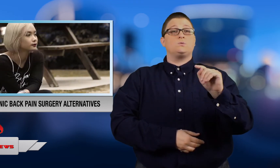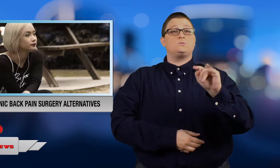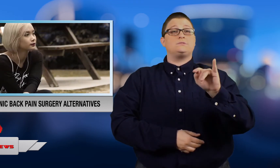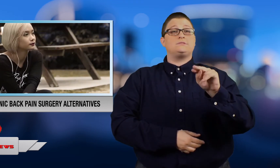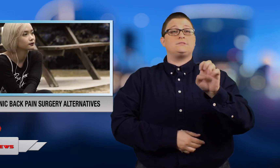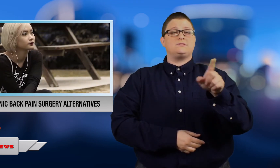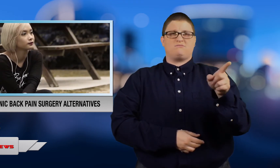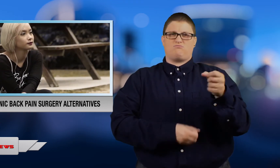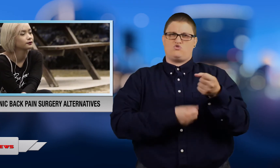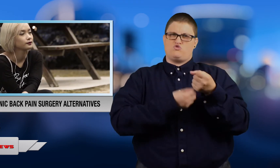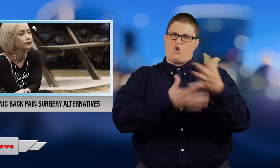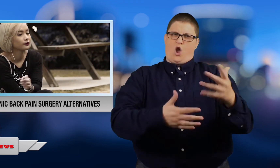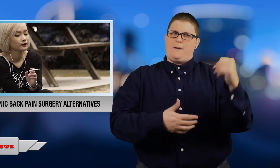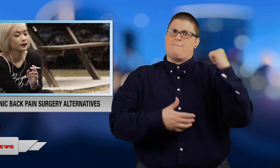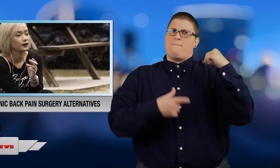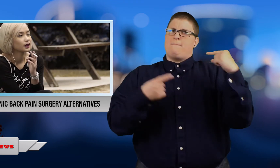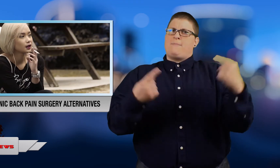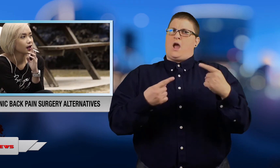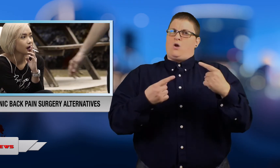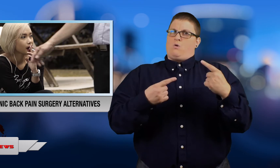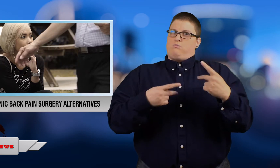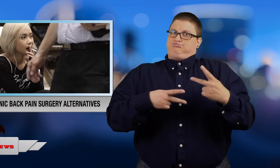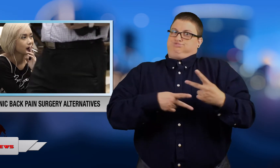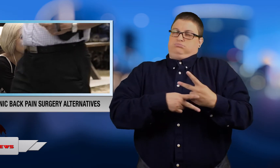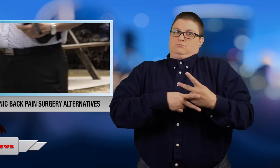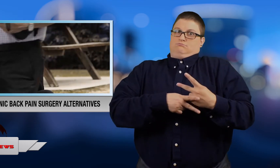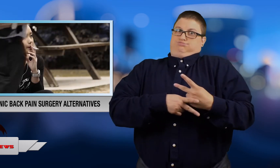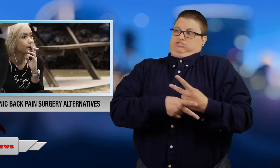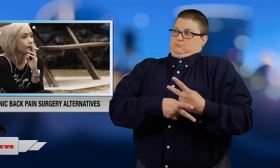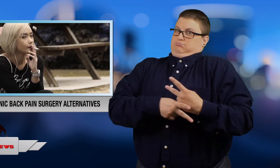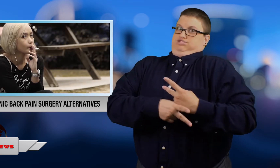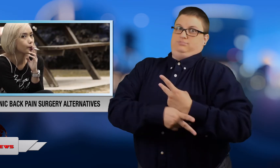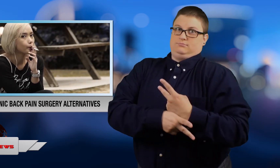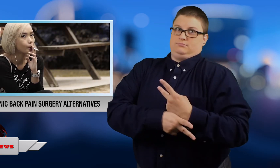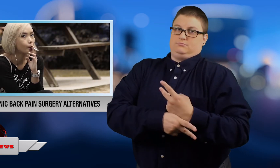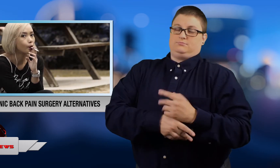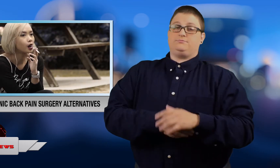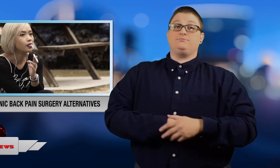nicotine has been known to make pain worse.